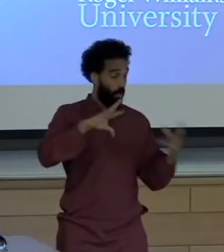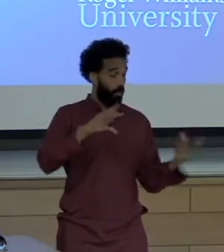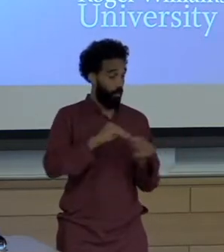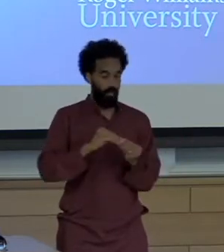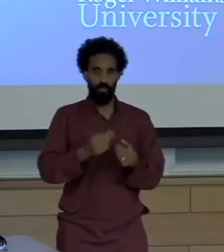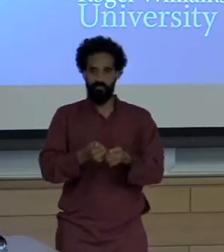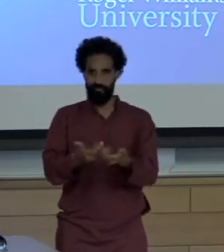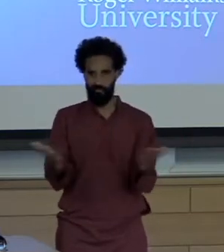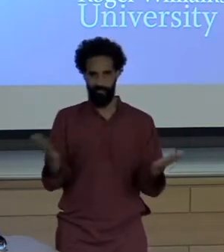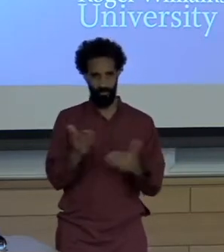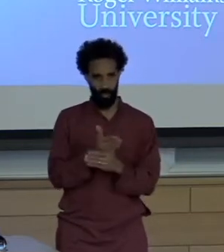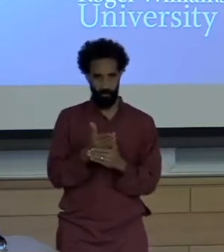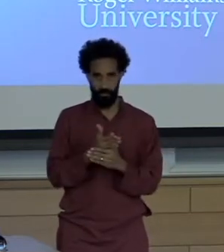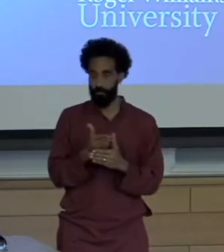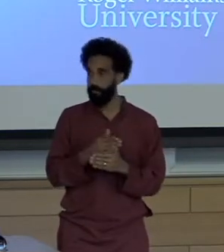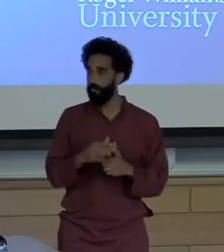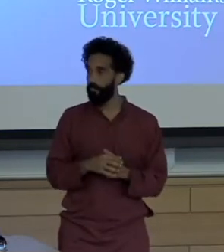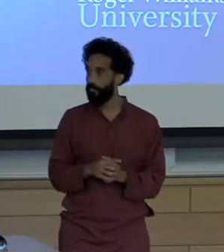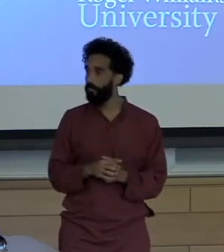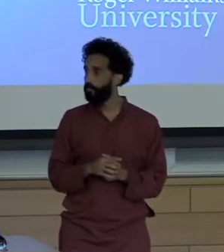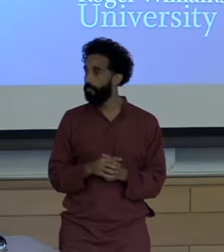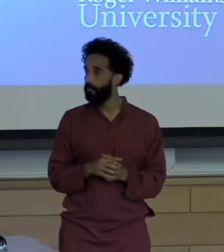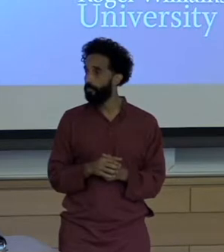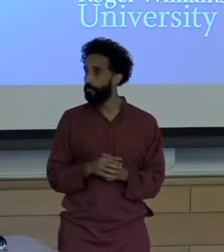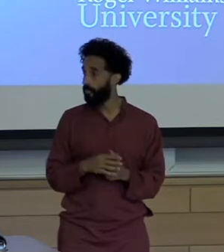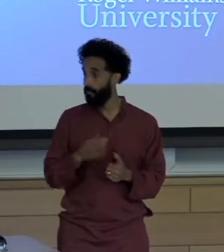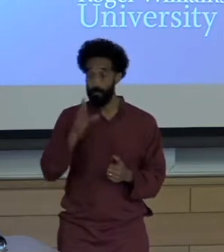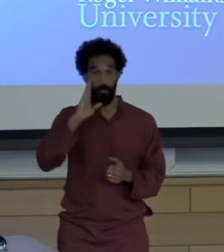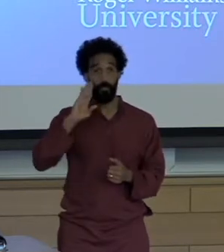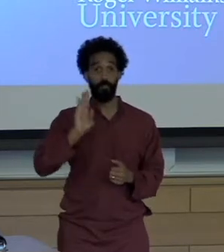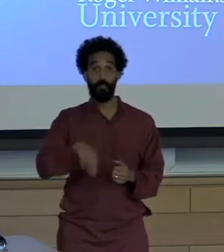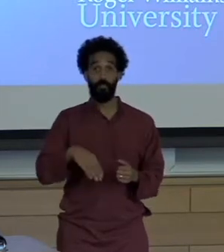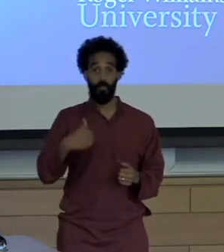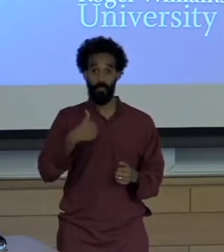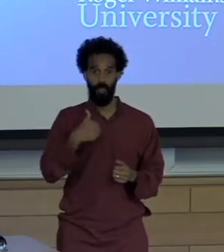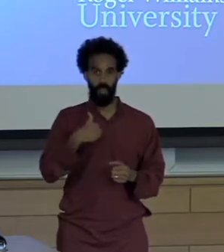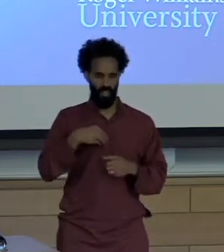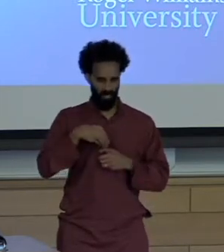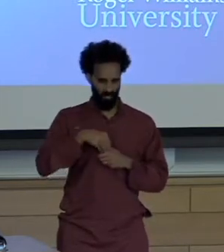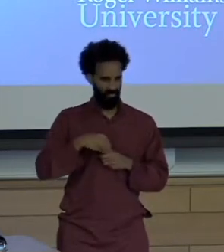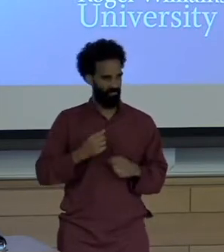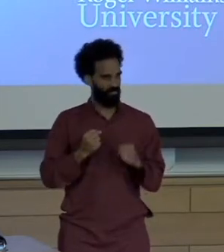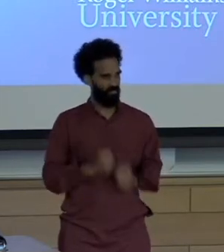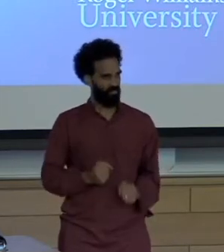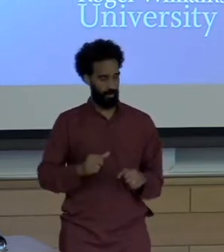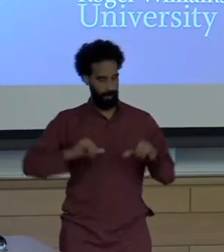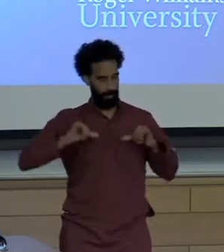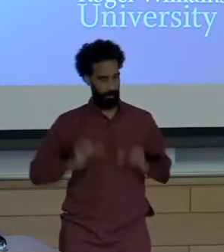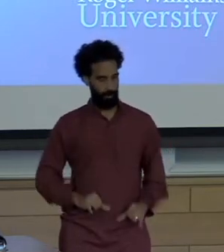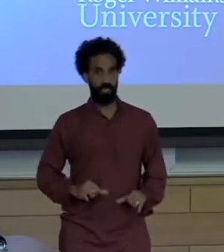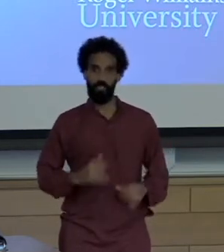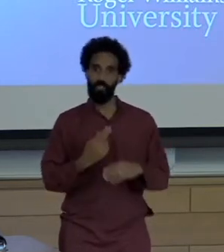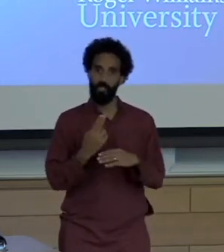TV production still runs strong in my blood even after I left the newsroom, so I brought some visuals and